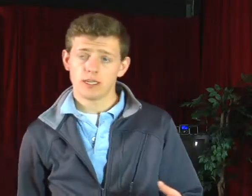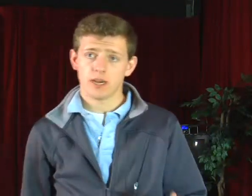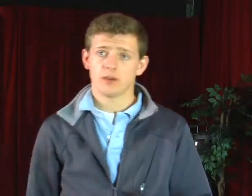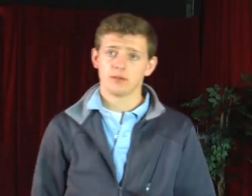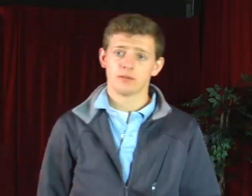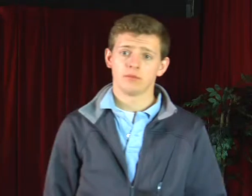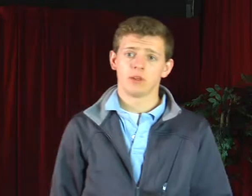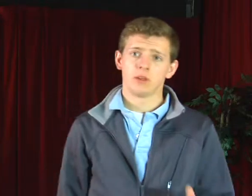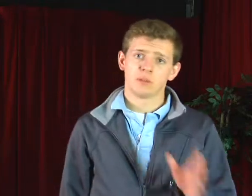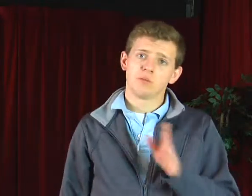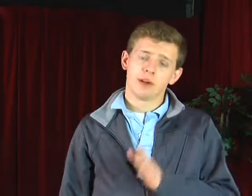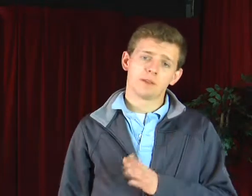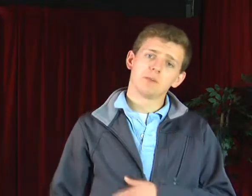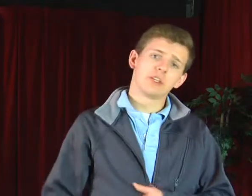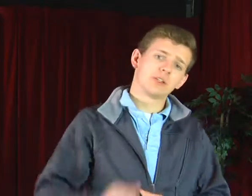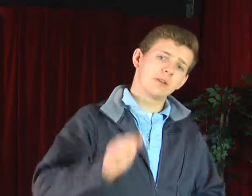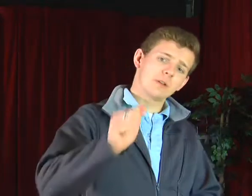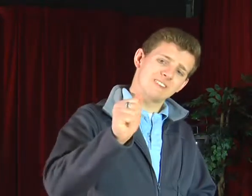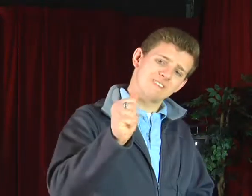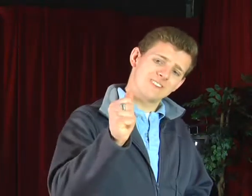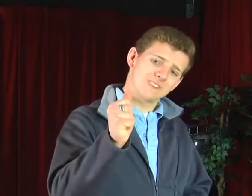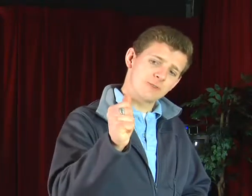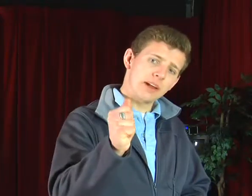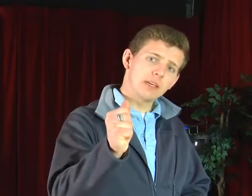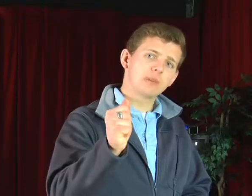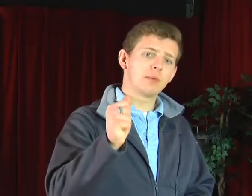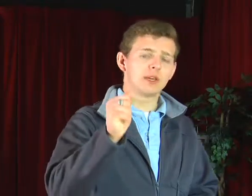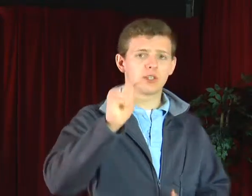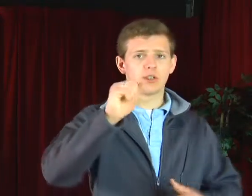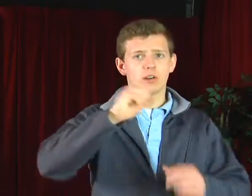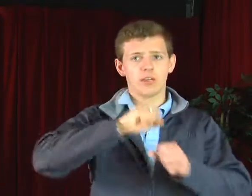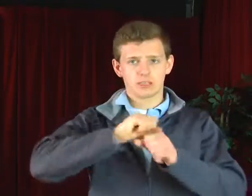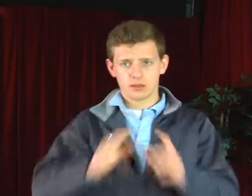down. Just practice, make sure that you're not straining. But make sure it's clear.